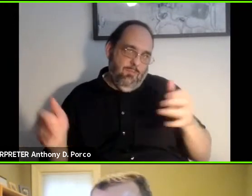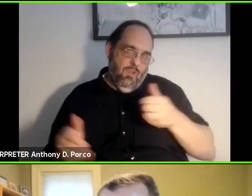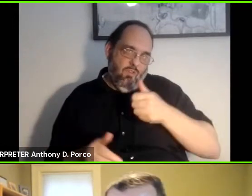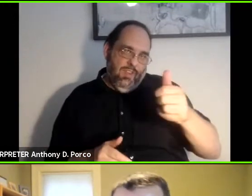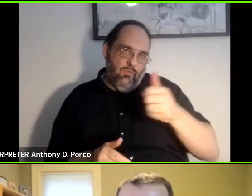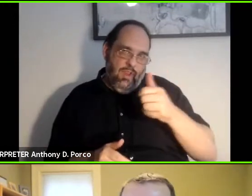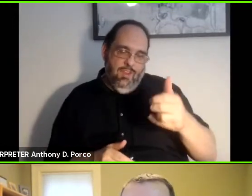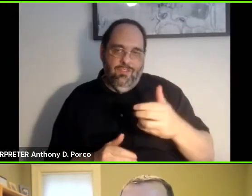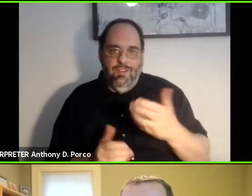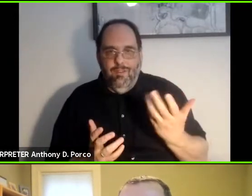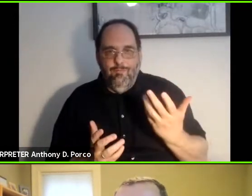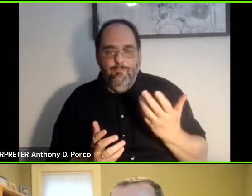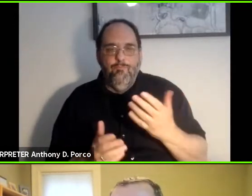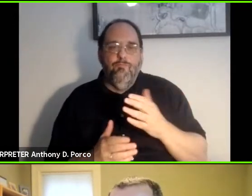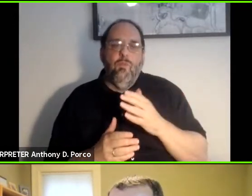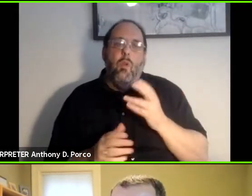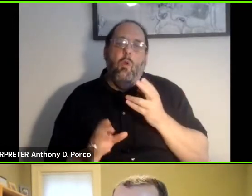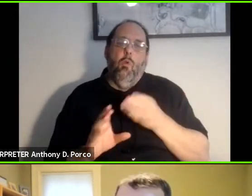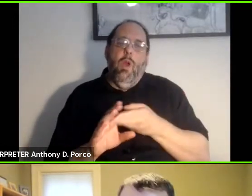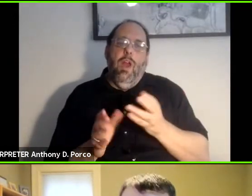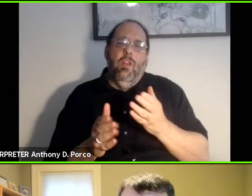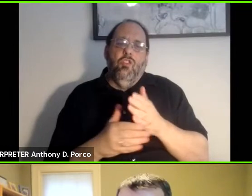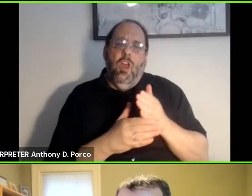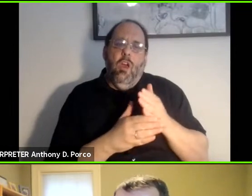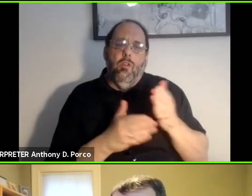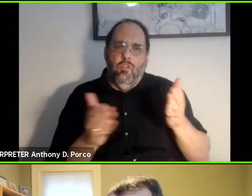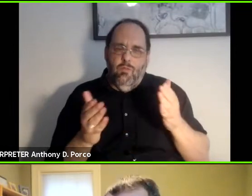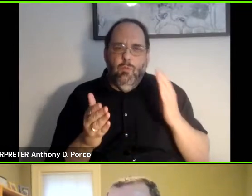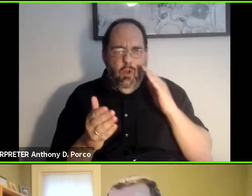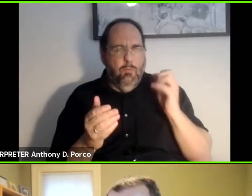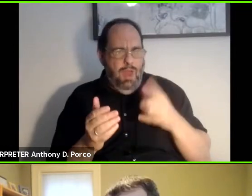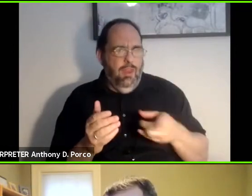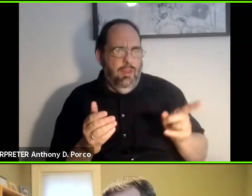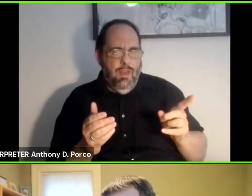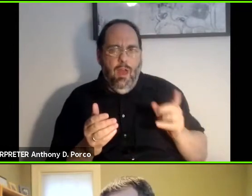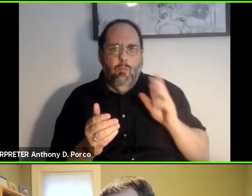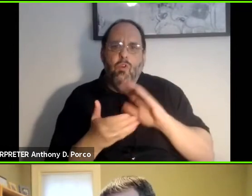services. So we know many of the ride-share services will become the service providers